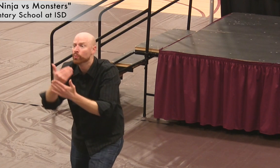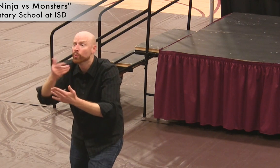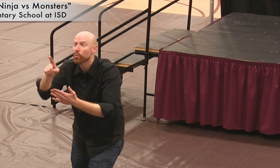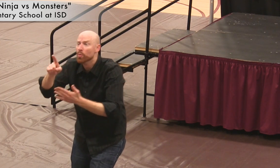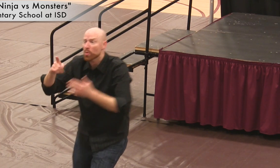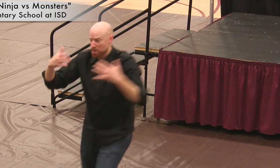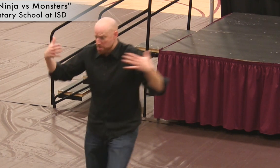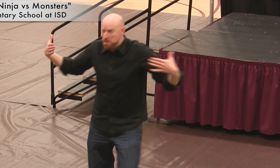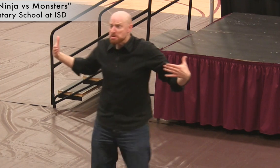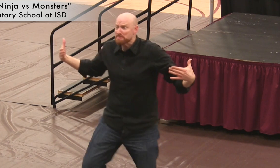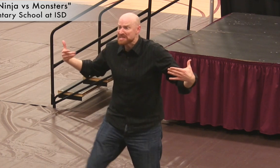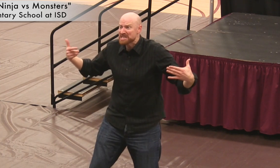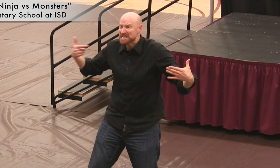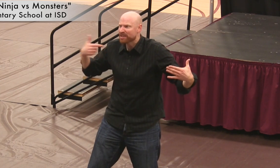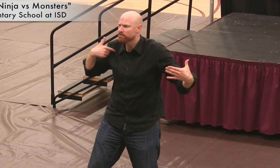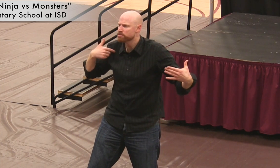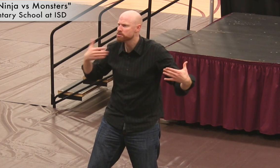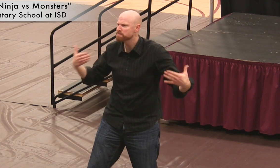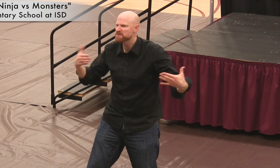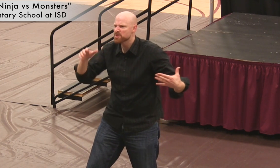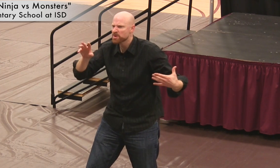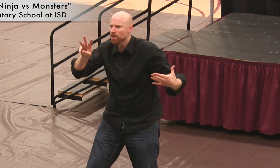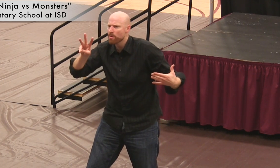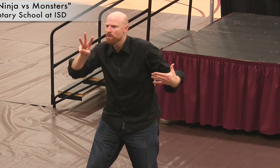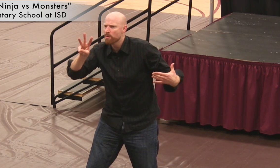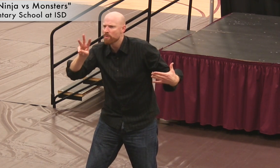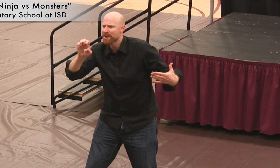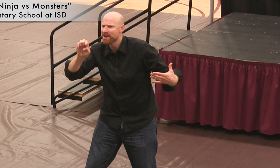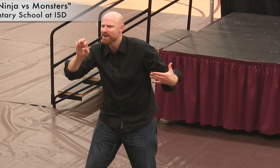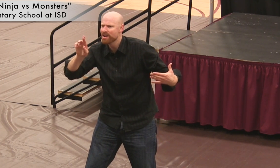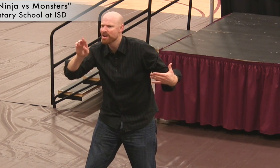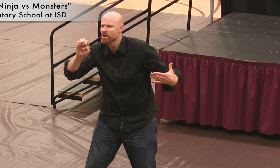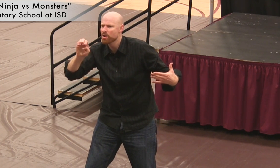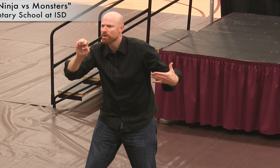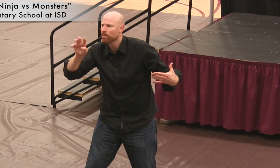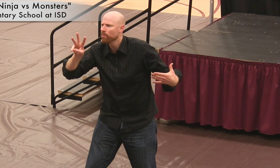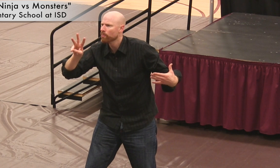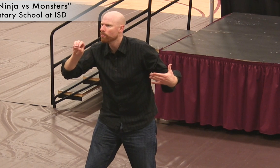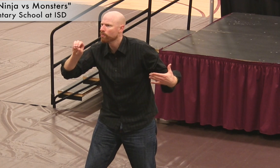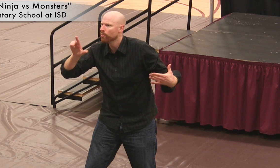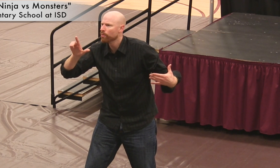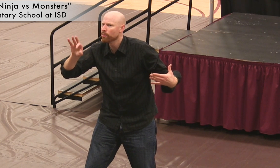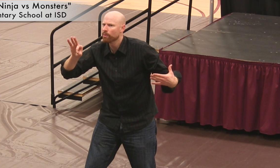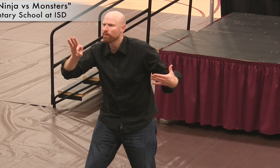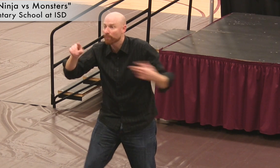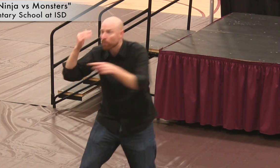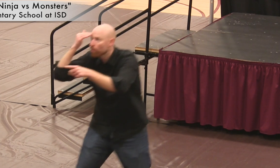One of them is a huge werewolf.